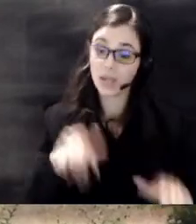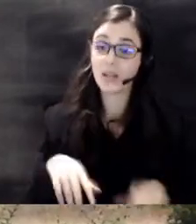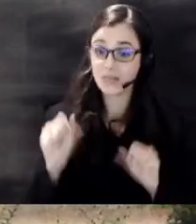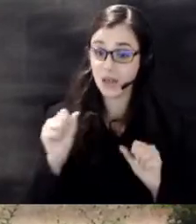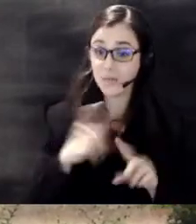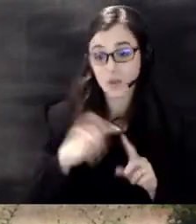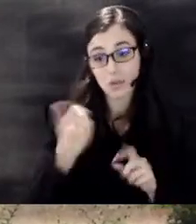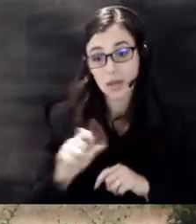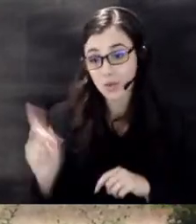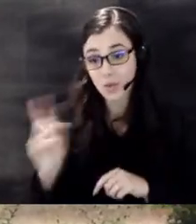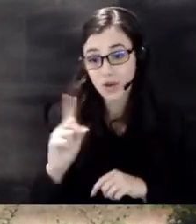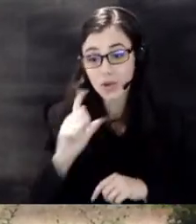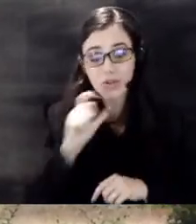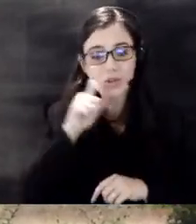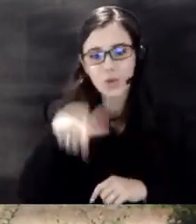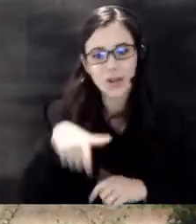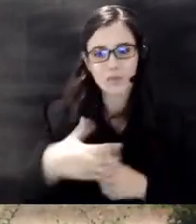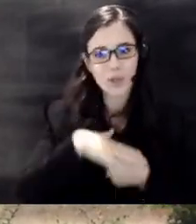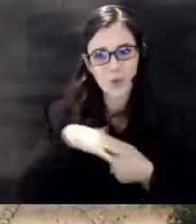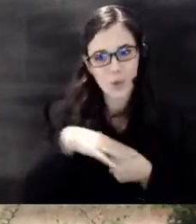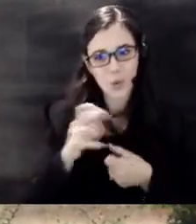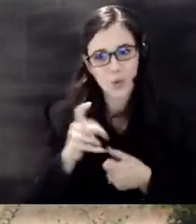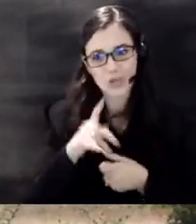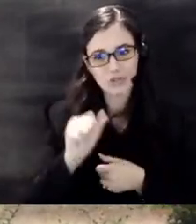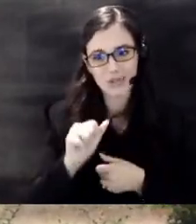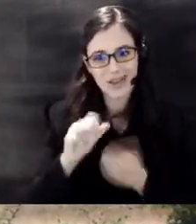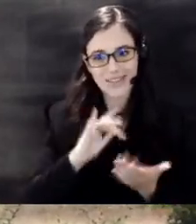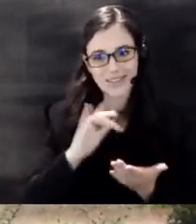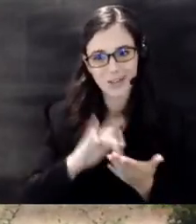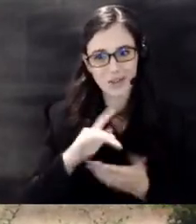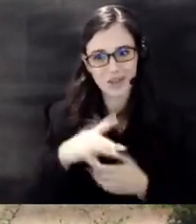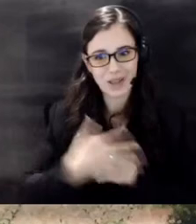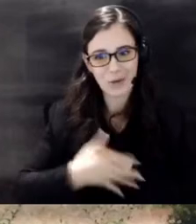and you don't have to be a local Wichita or Sedgwick County resident so we really